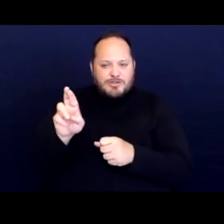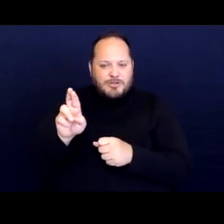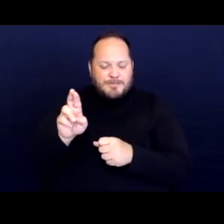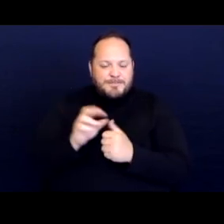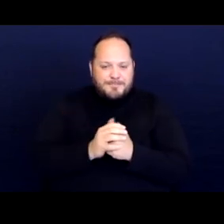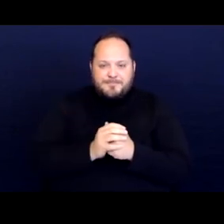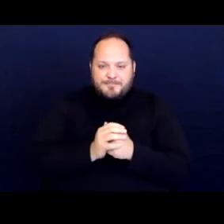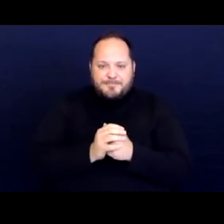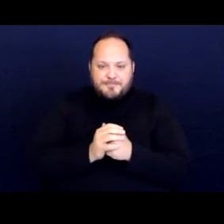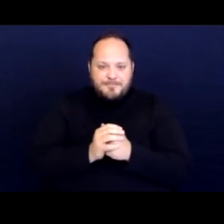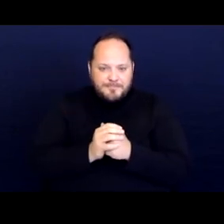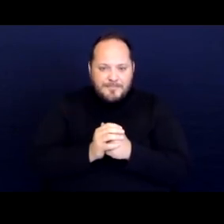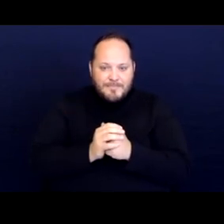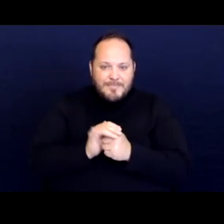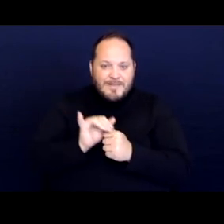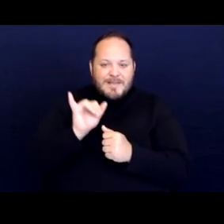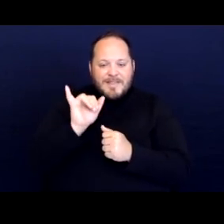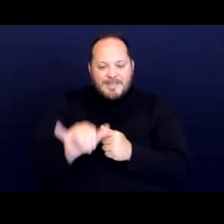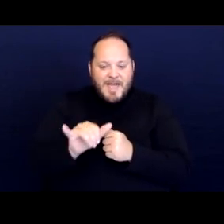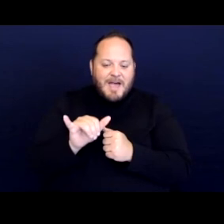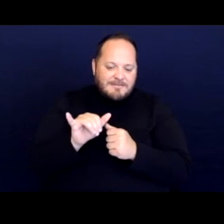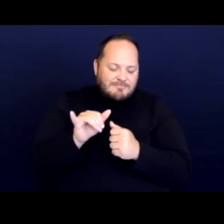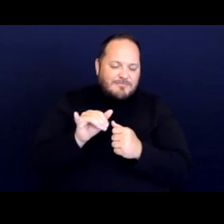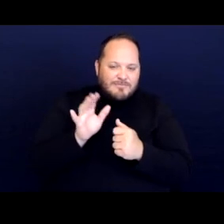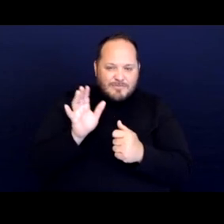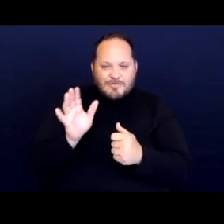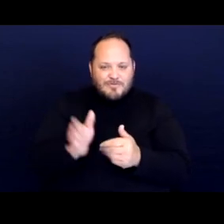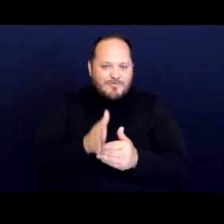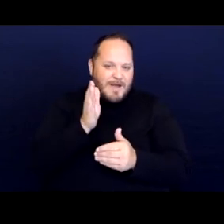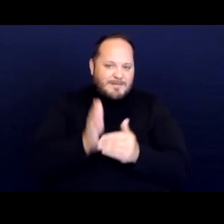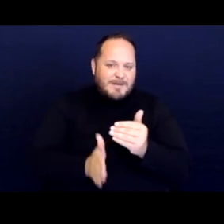So that sort of wraps up our case overviews.